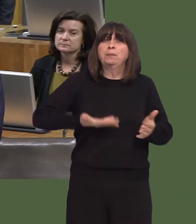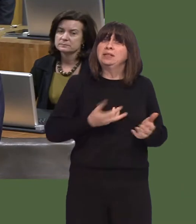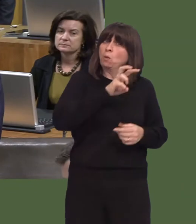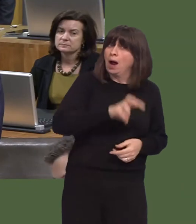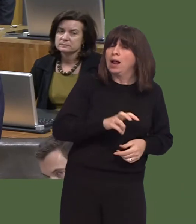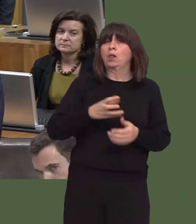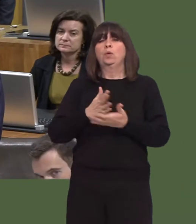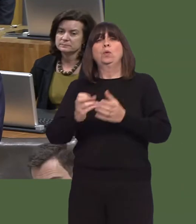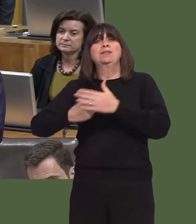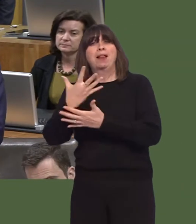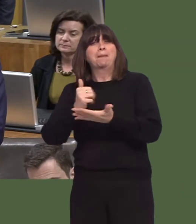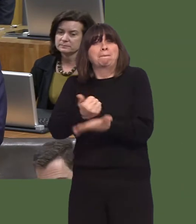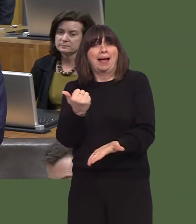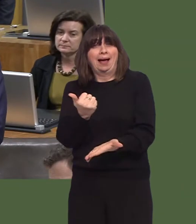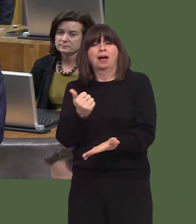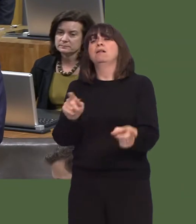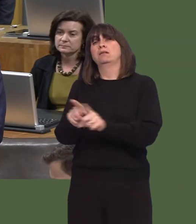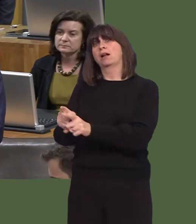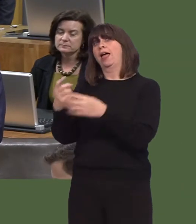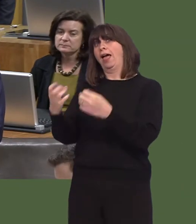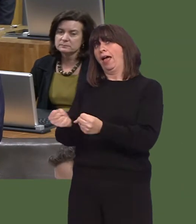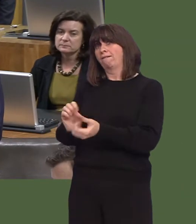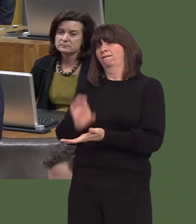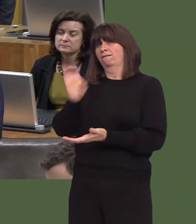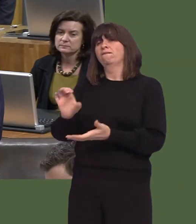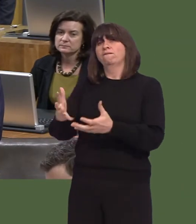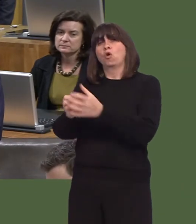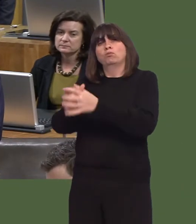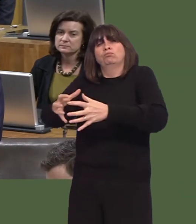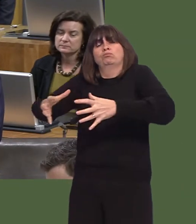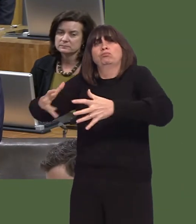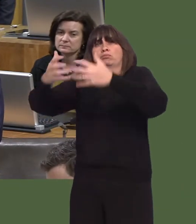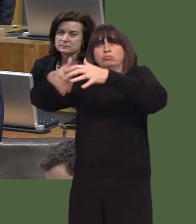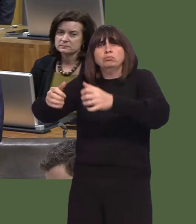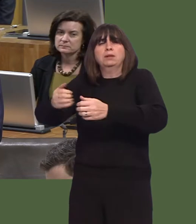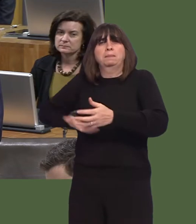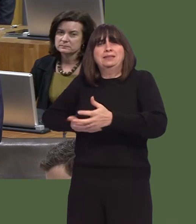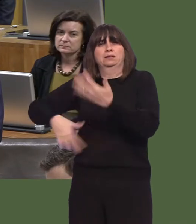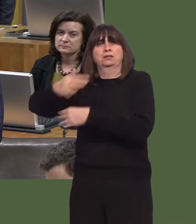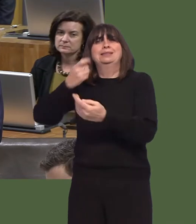and the development bank, and we also provide infrastructure investment and actions that improve business conditions.